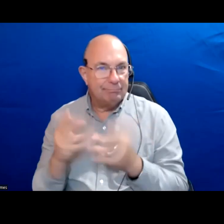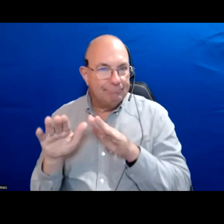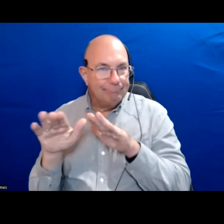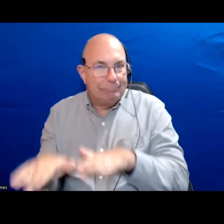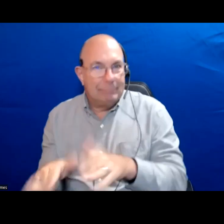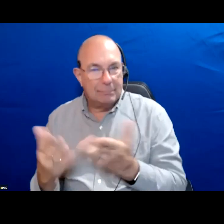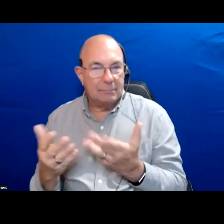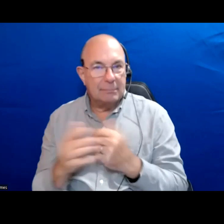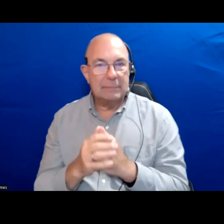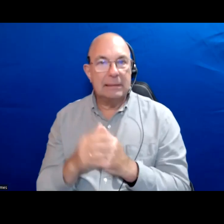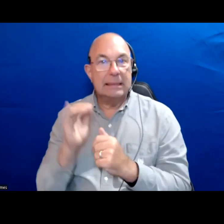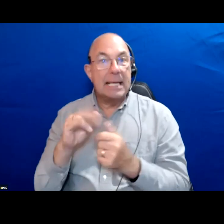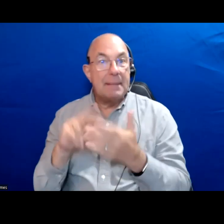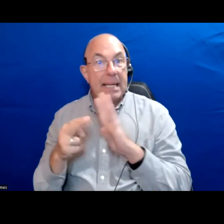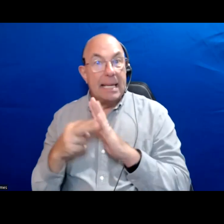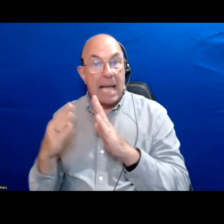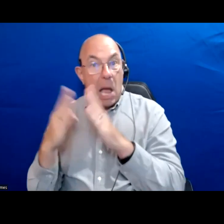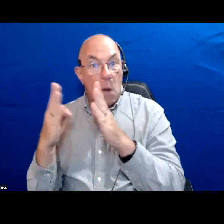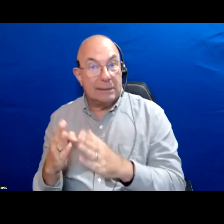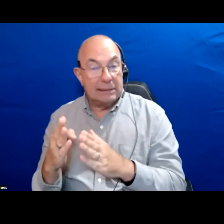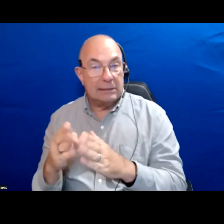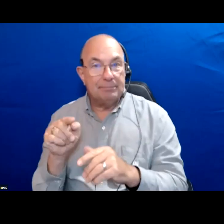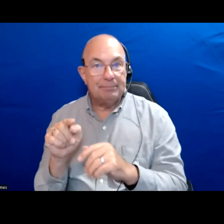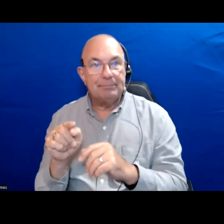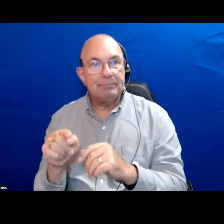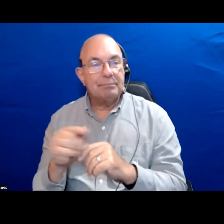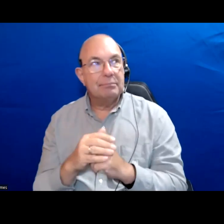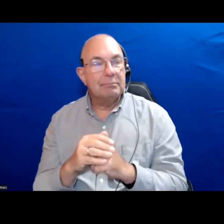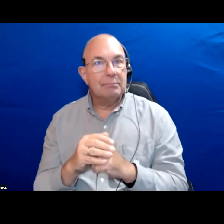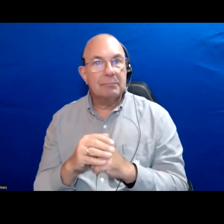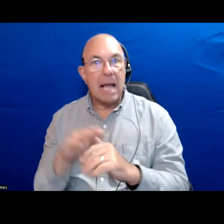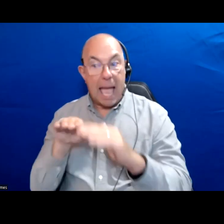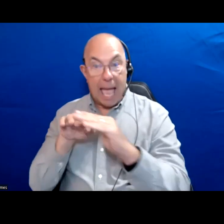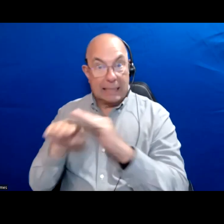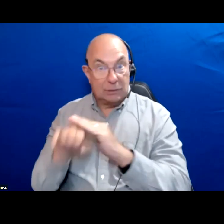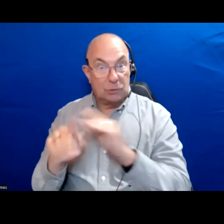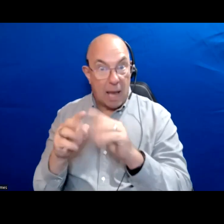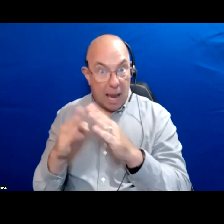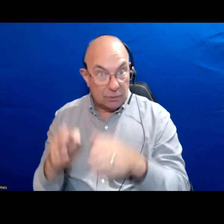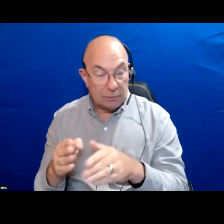I think that means that housing and access to housing is much more than a supply problem.